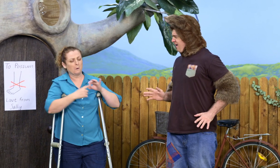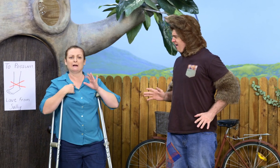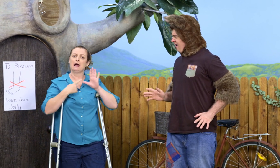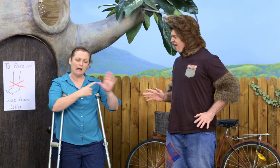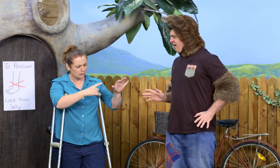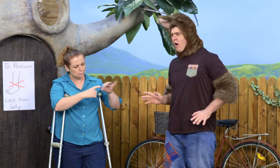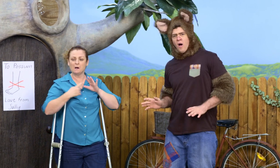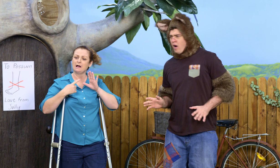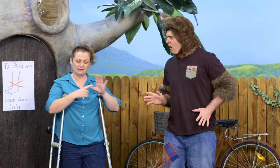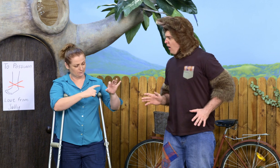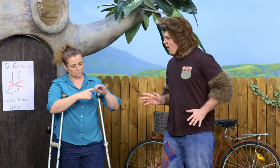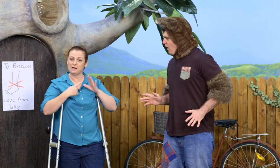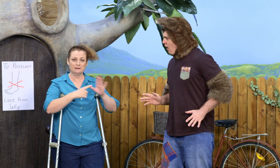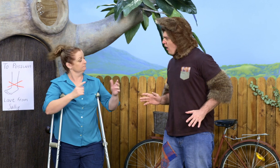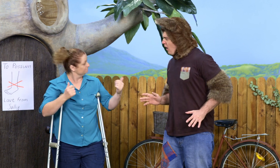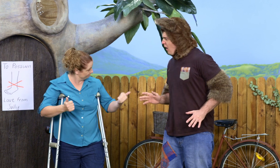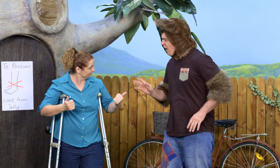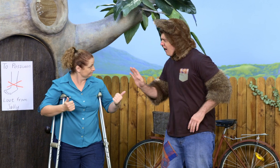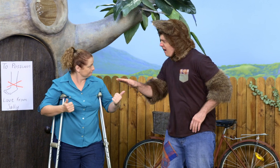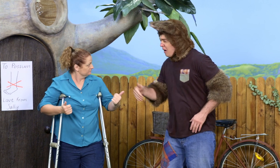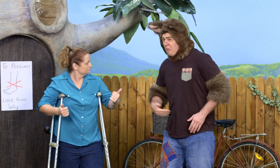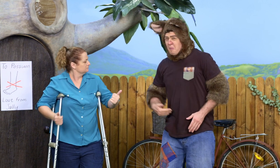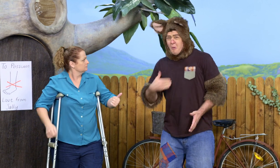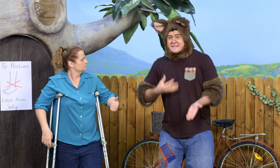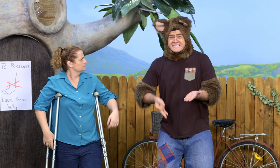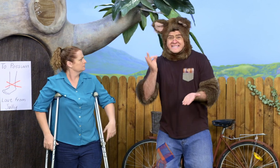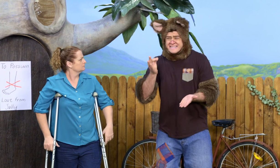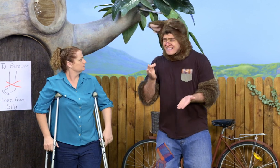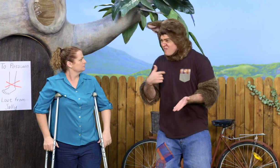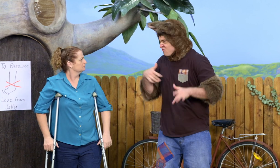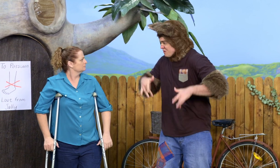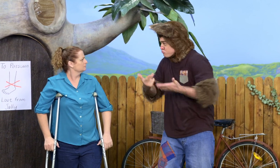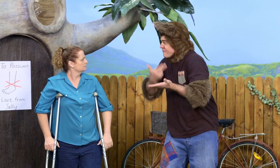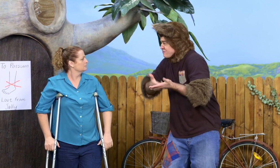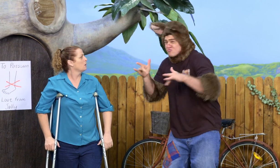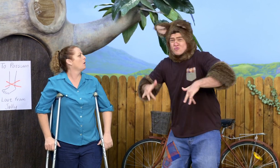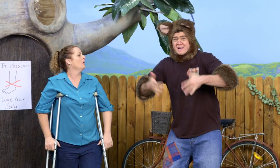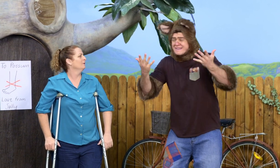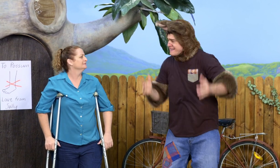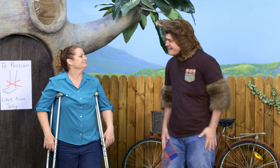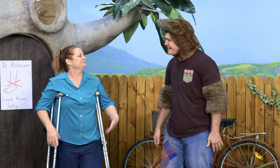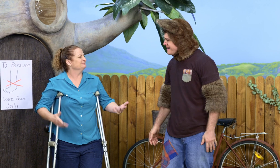If you have any questions, I can answer them for you. Morning tea? I haven't even had breakfast yet!